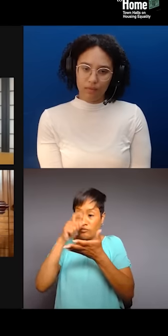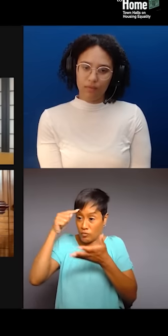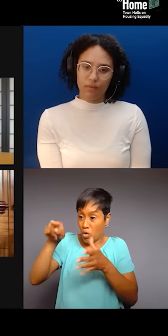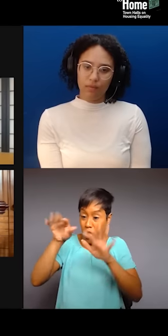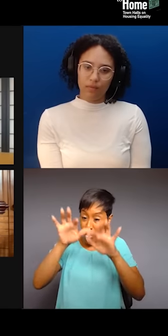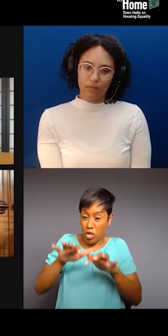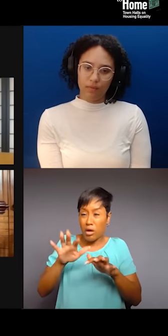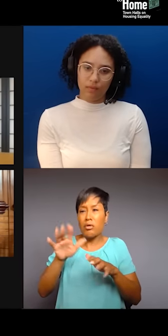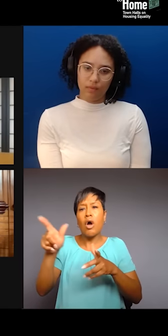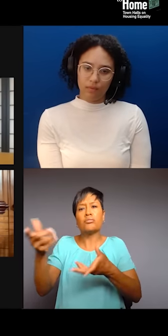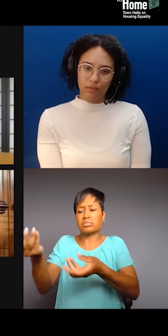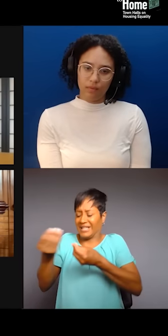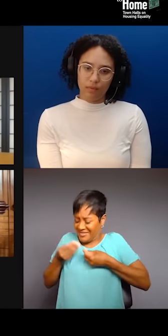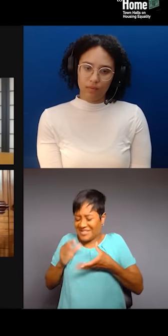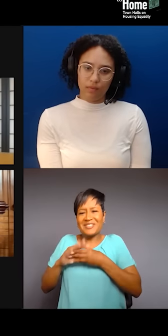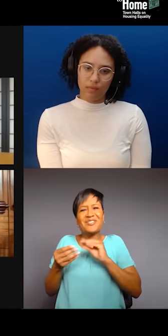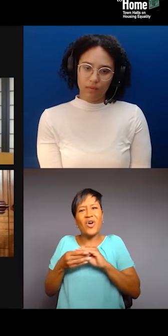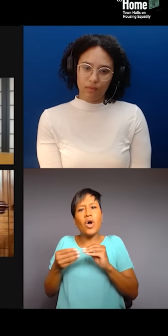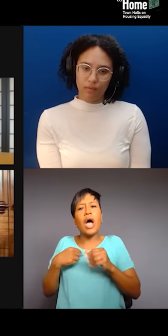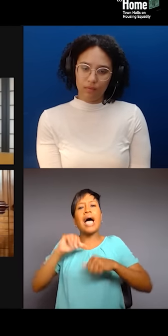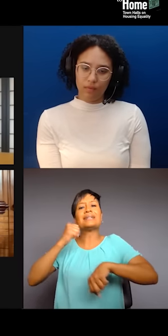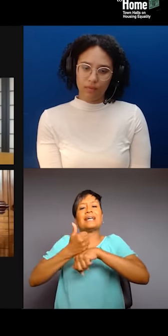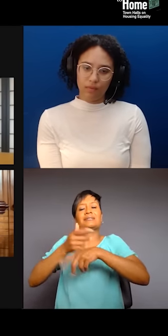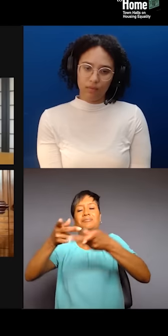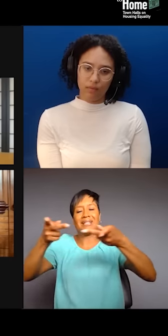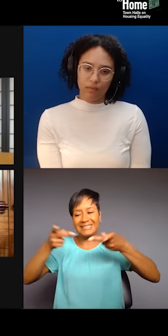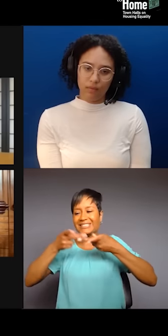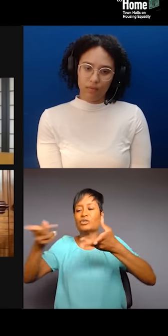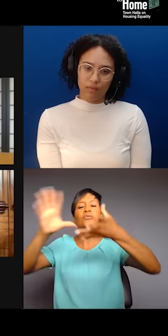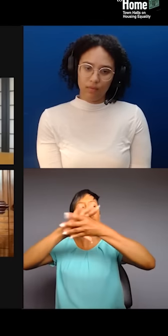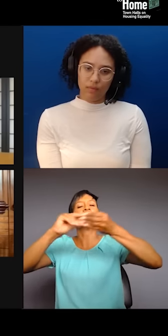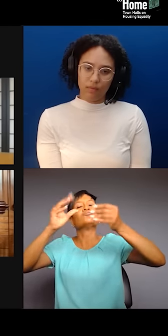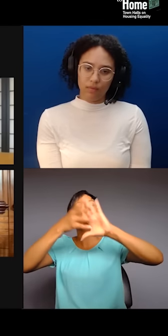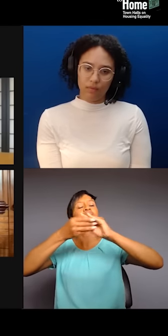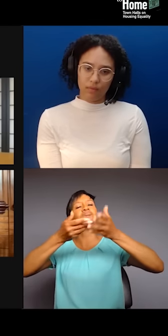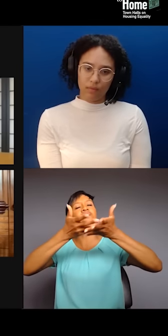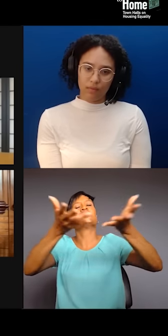for people to talk about the beauty that comes with seeing the first snowfall, and the heartbreak that comes